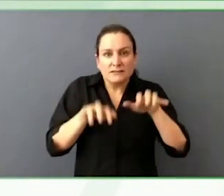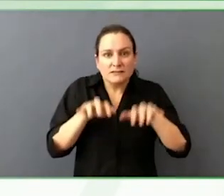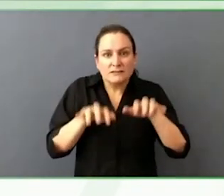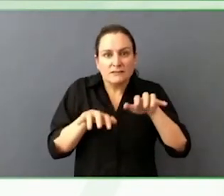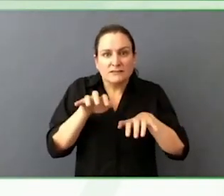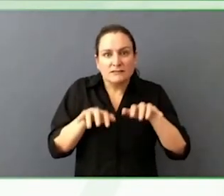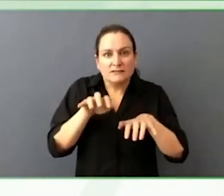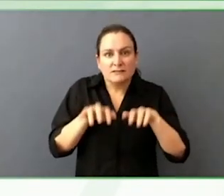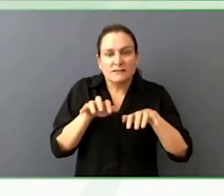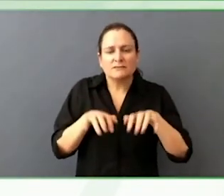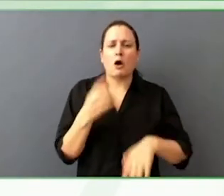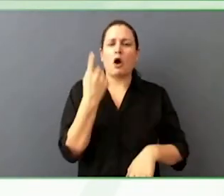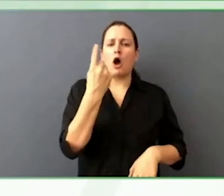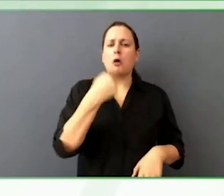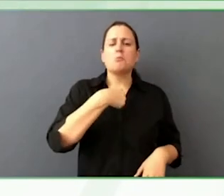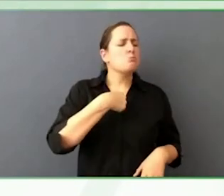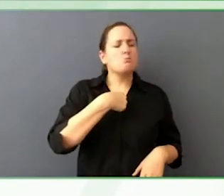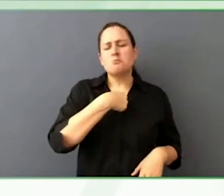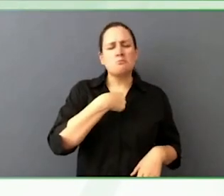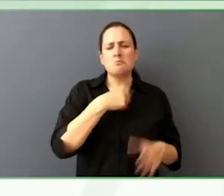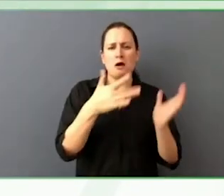A lot of it is talking to people.